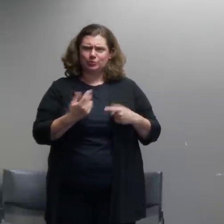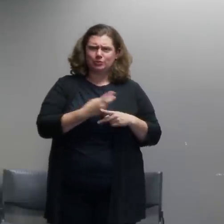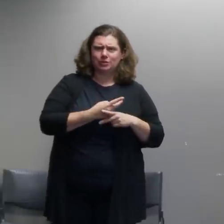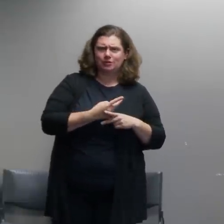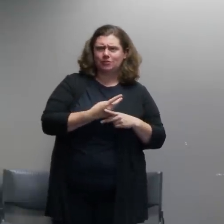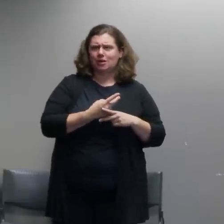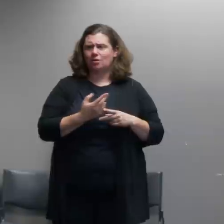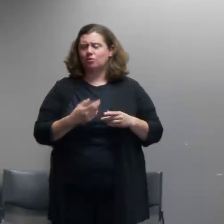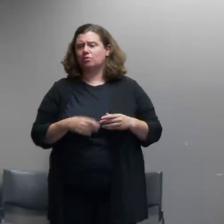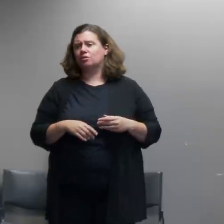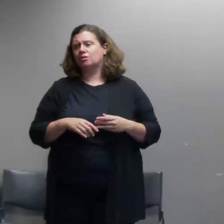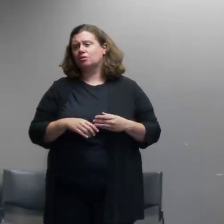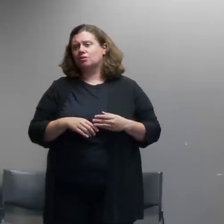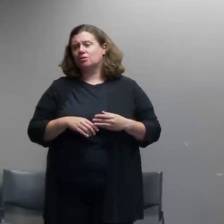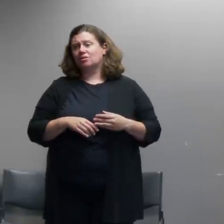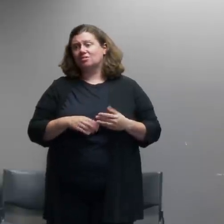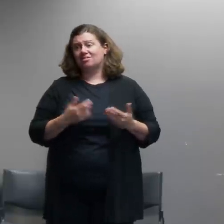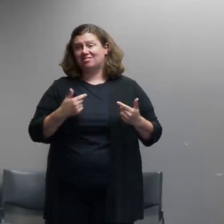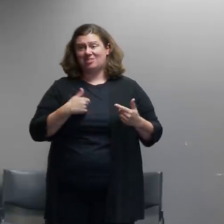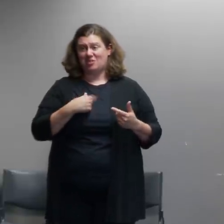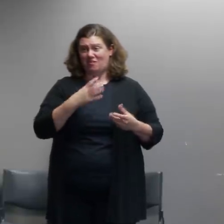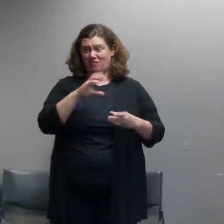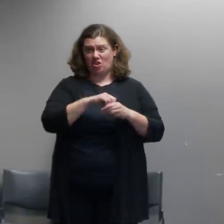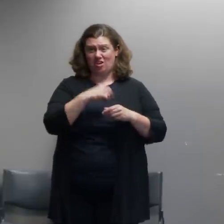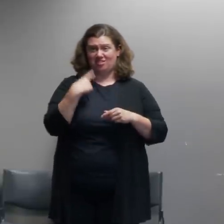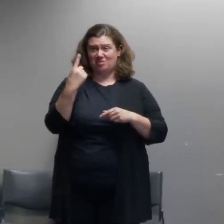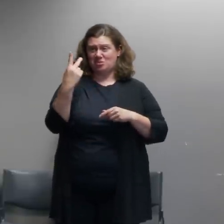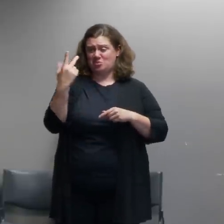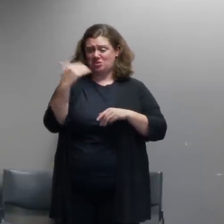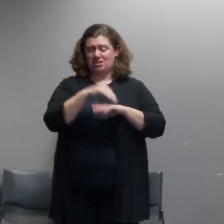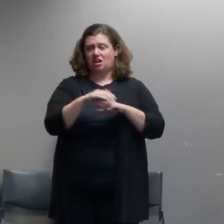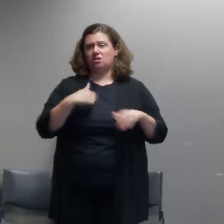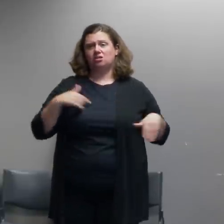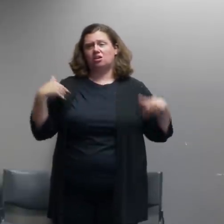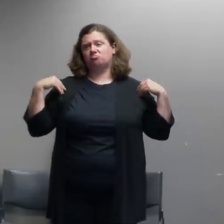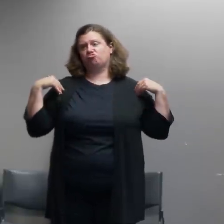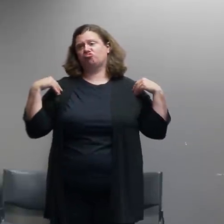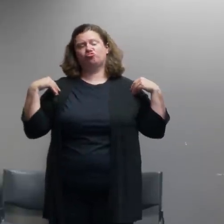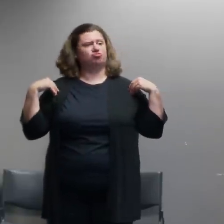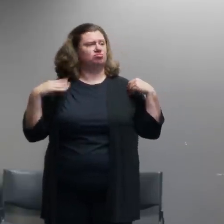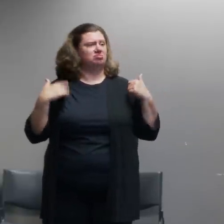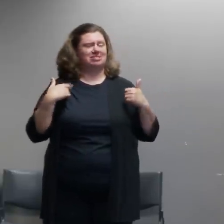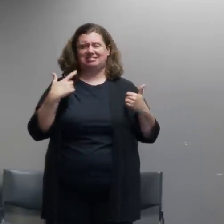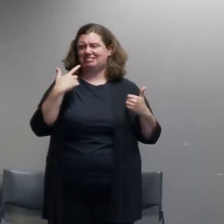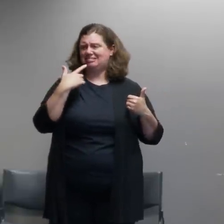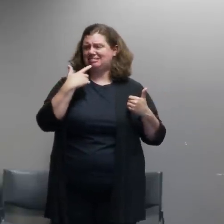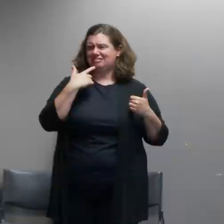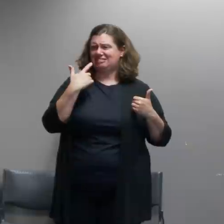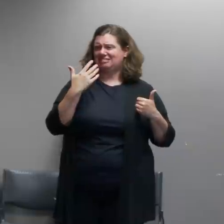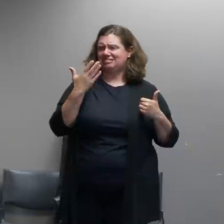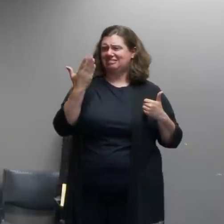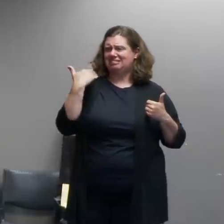don't get involved the last couple nights uh at least until i think late last night we were able to